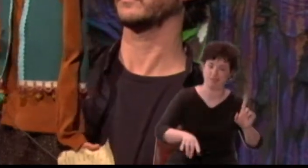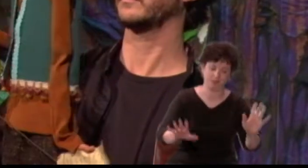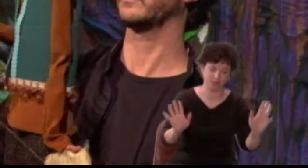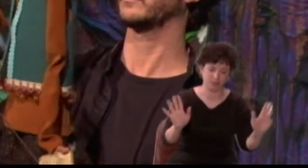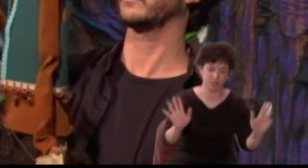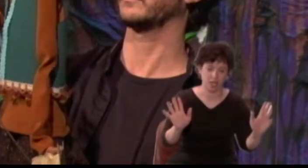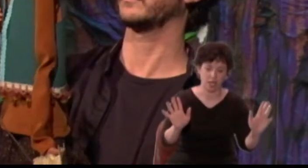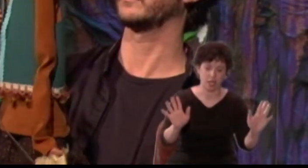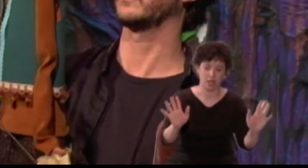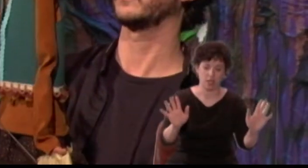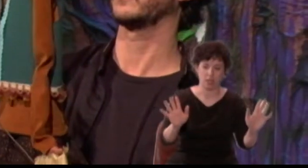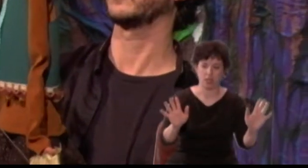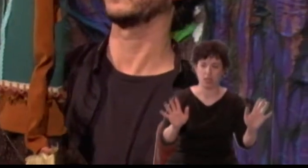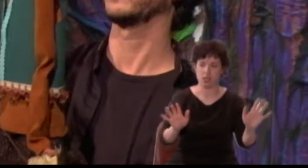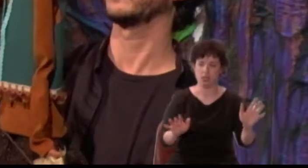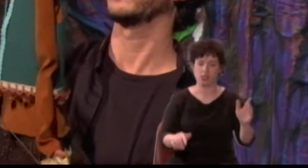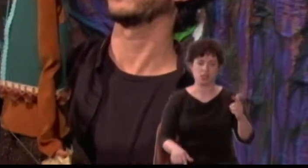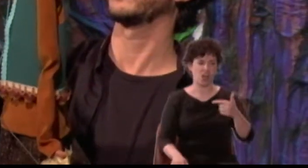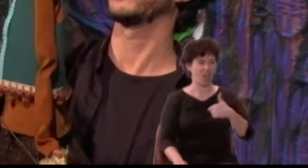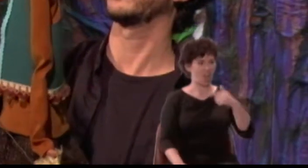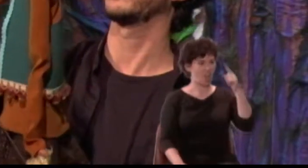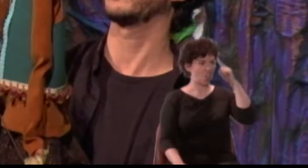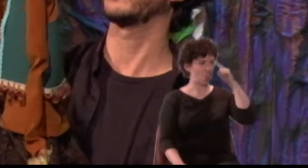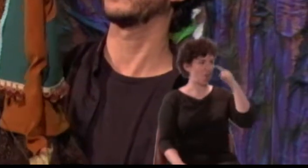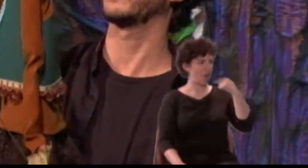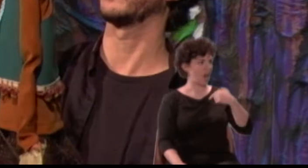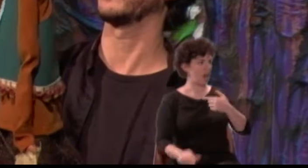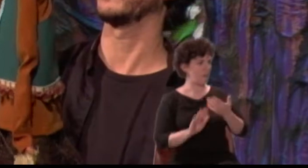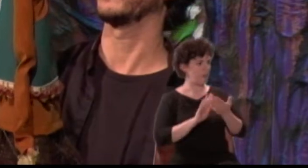Methought I was and methought I had,